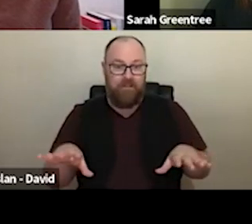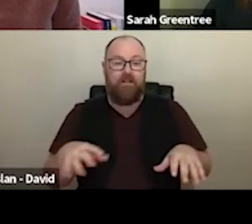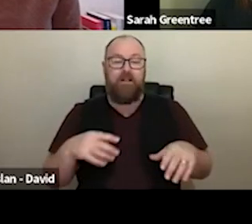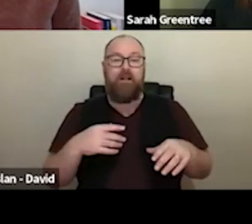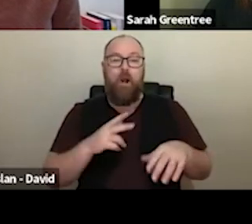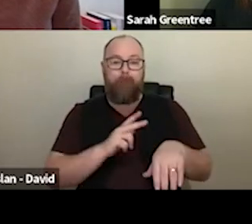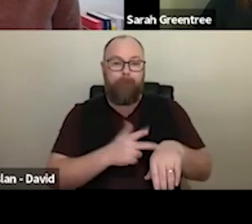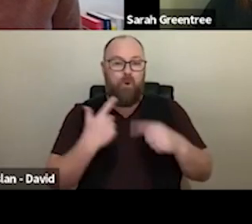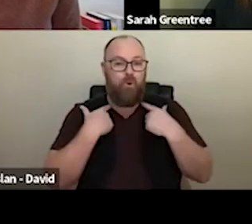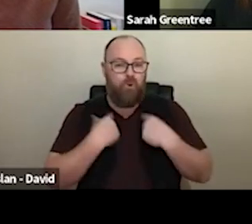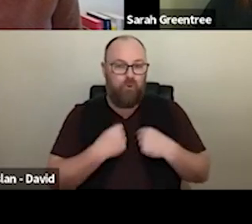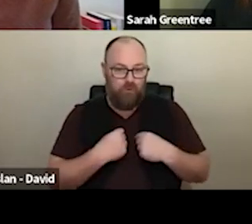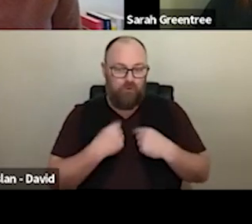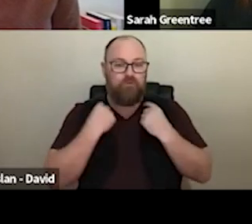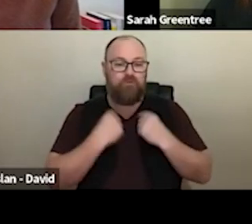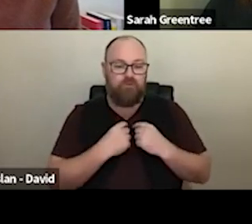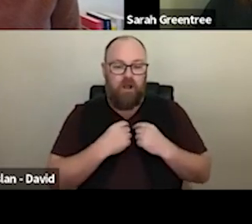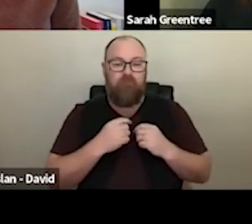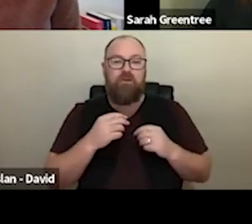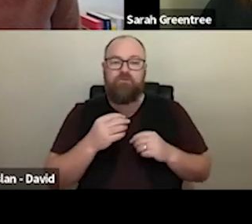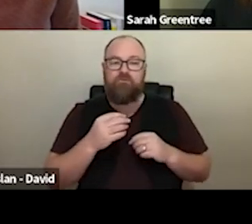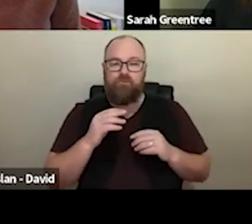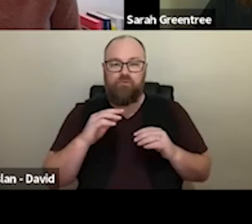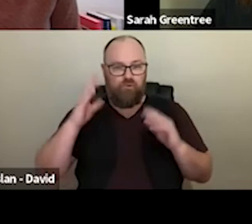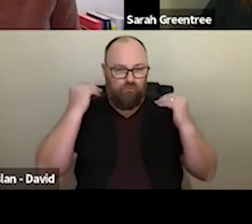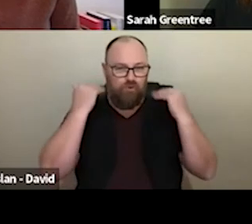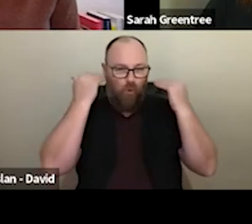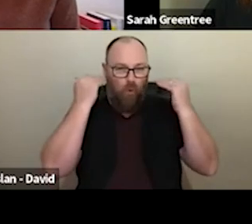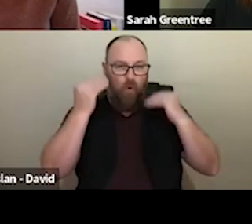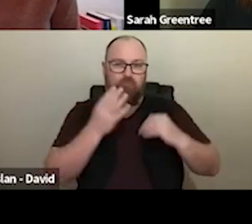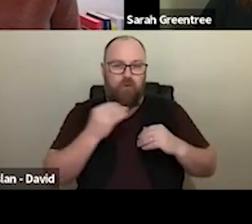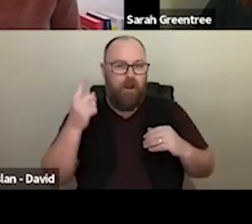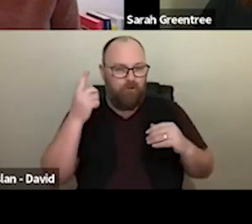wearing a brown dress with blue colours, I have short brown and blonde hair, and I have so how perhaps you'd like to introduce yourself Jonah must brown circular earings that